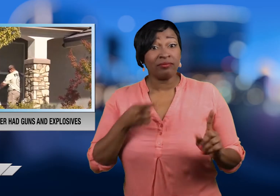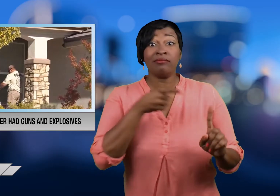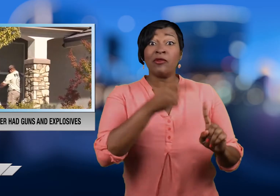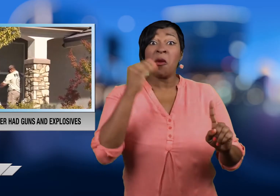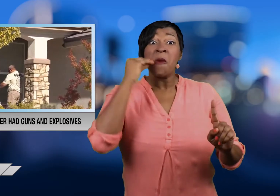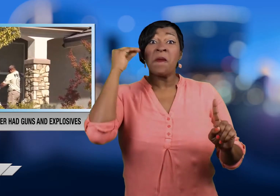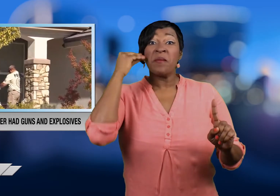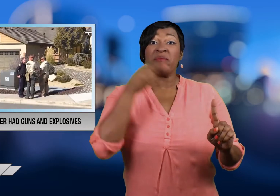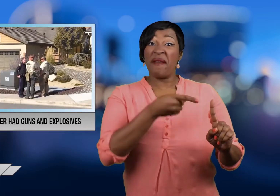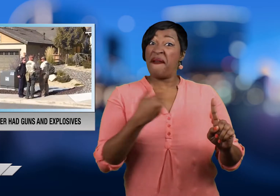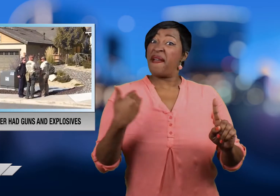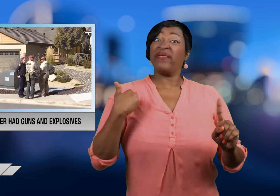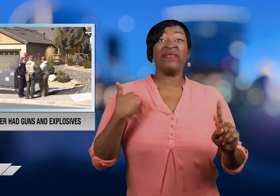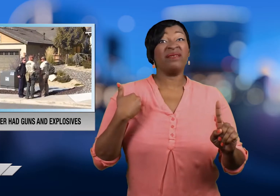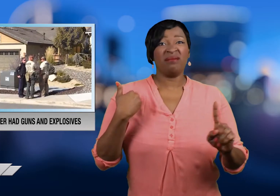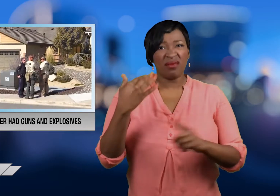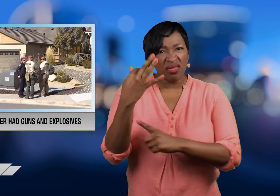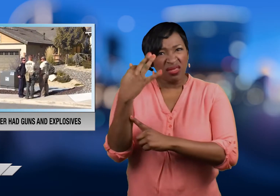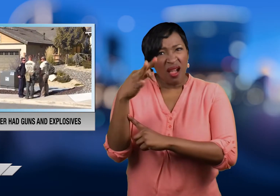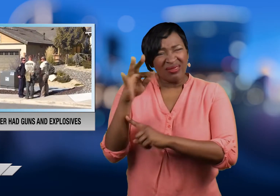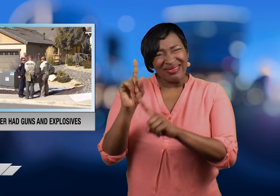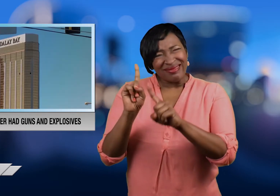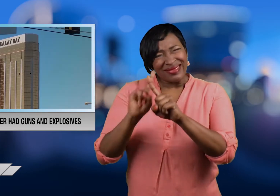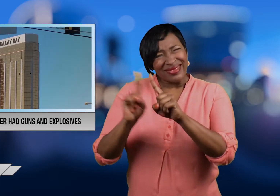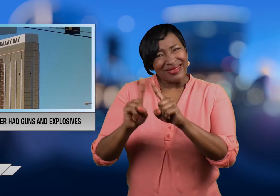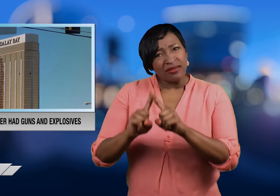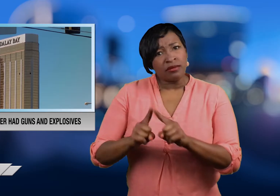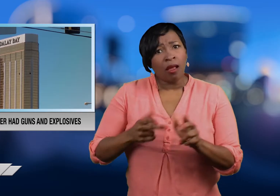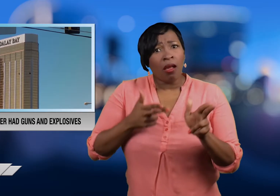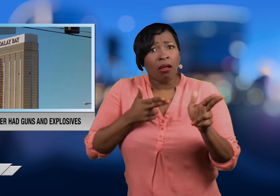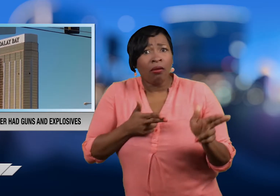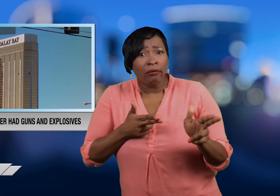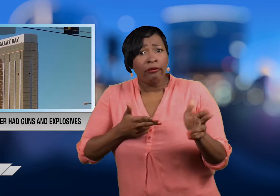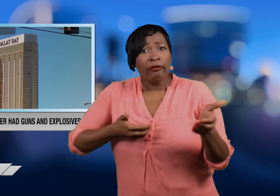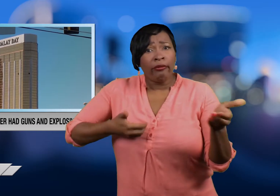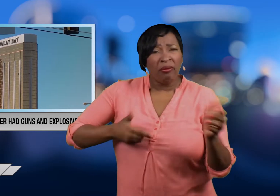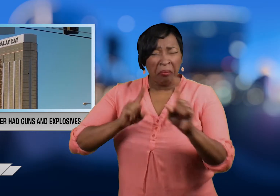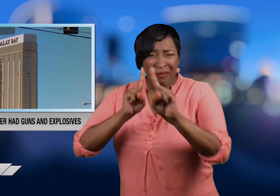At his home police found at least 19 firearms